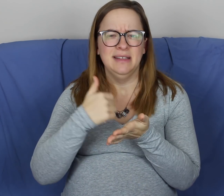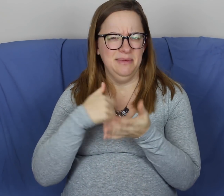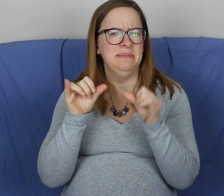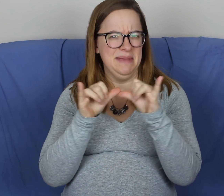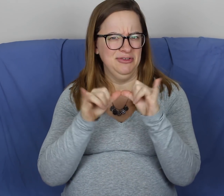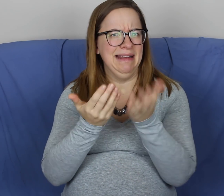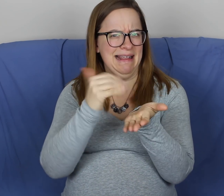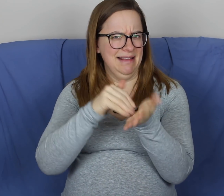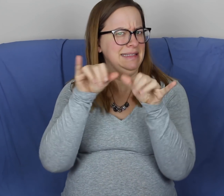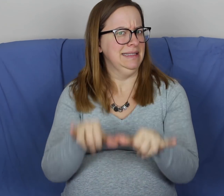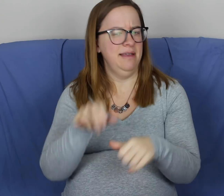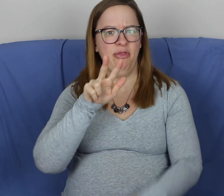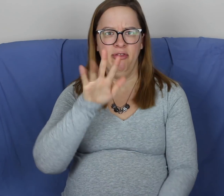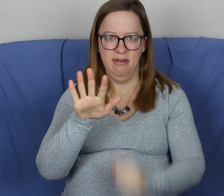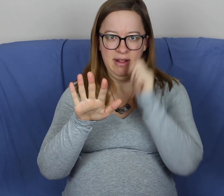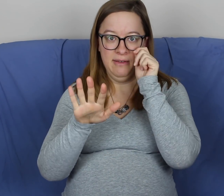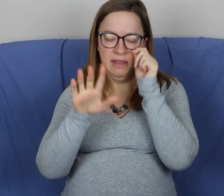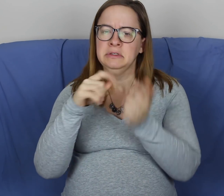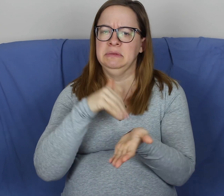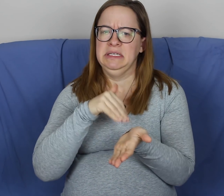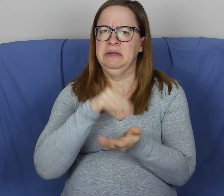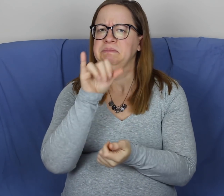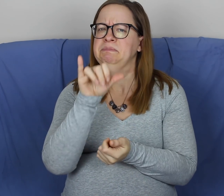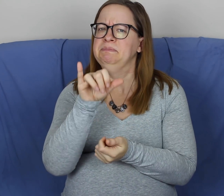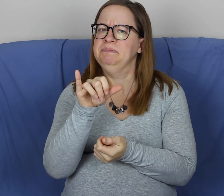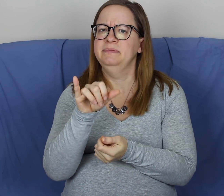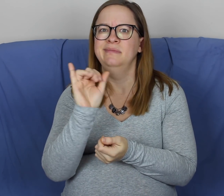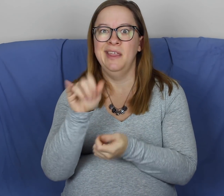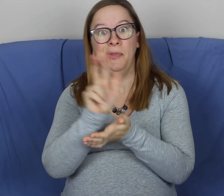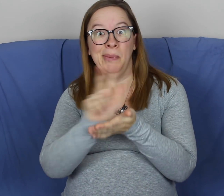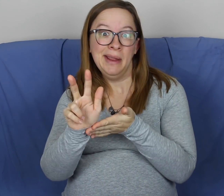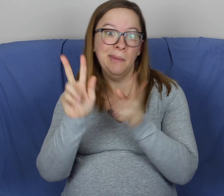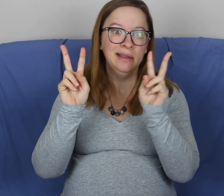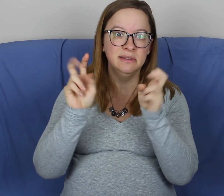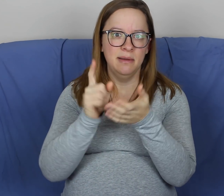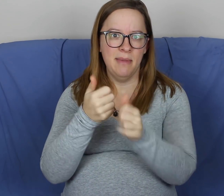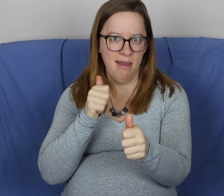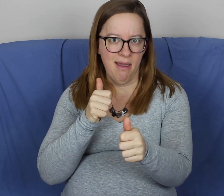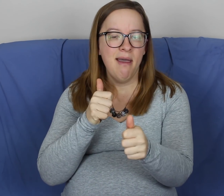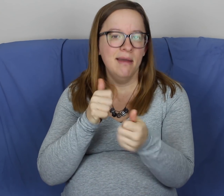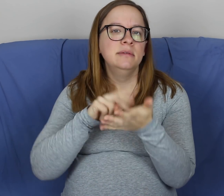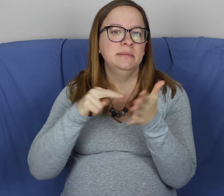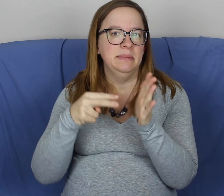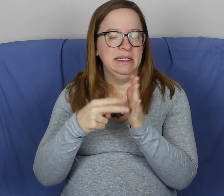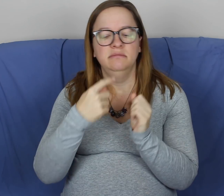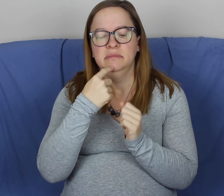I was 38 weeks and I was still measuring 35. The doctor said that's 3 weeks behind, so to speak,